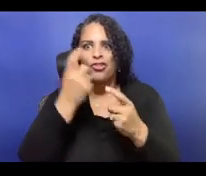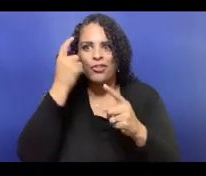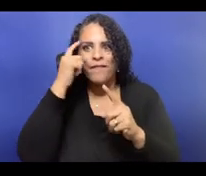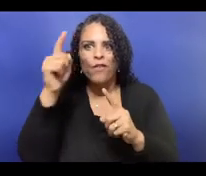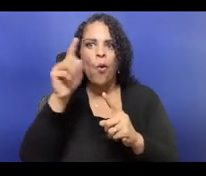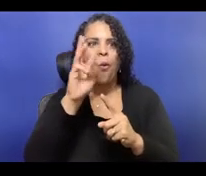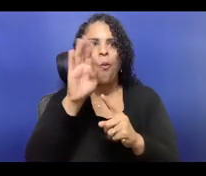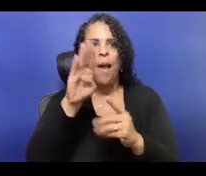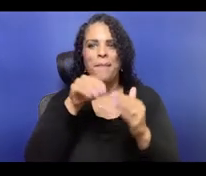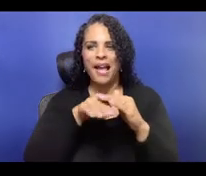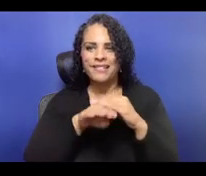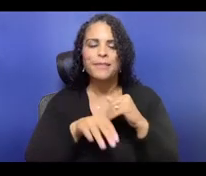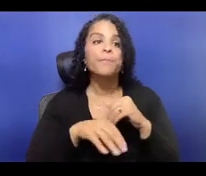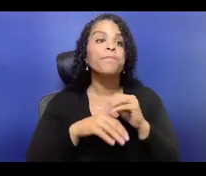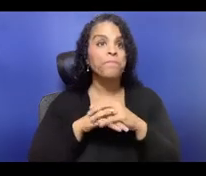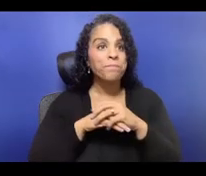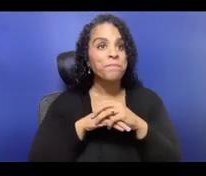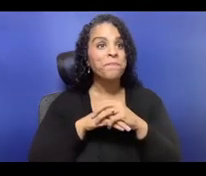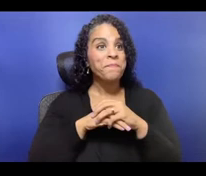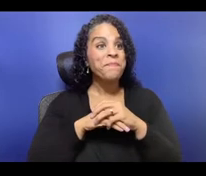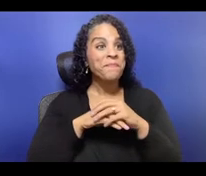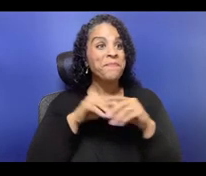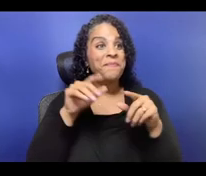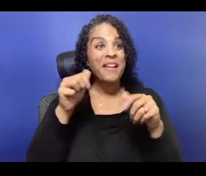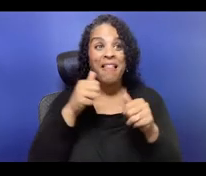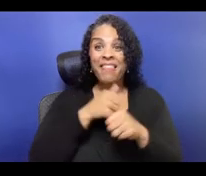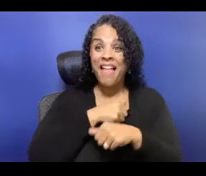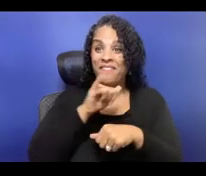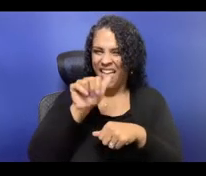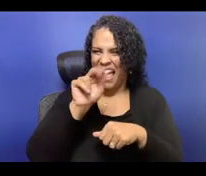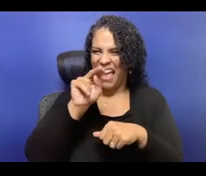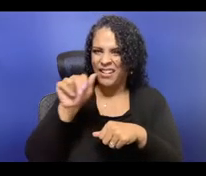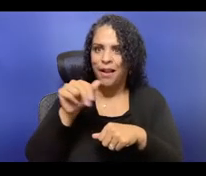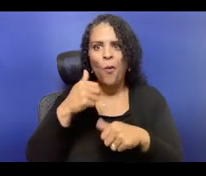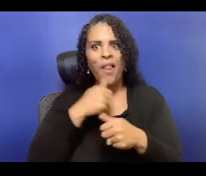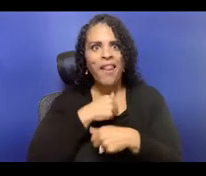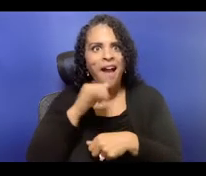and getting them approved by our boards, that's just a topic I feel really passionate about.